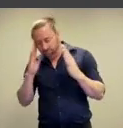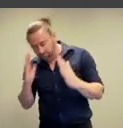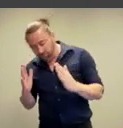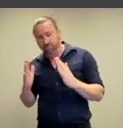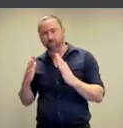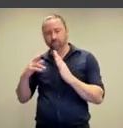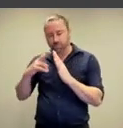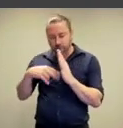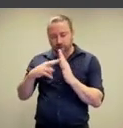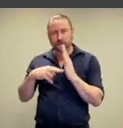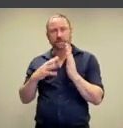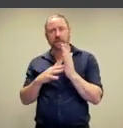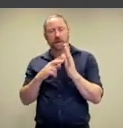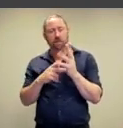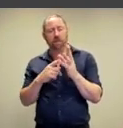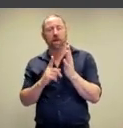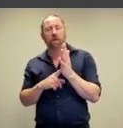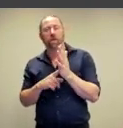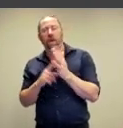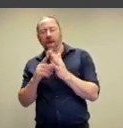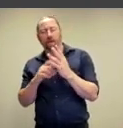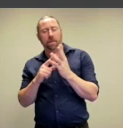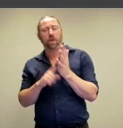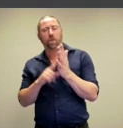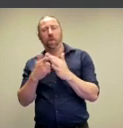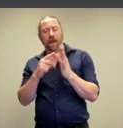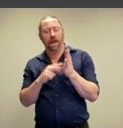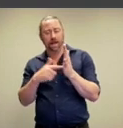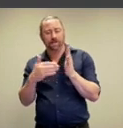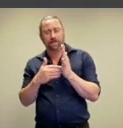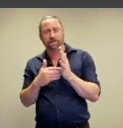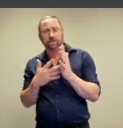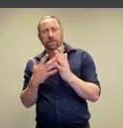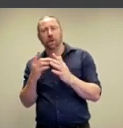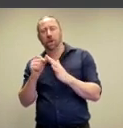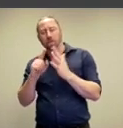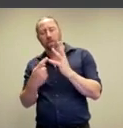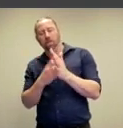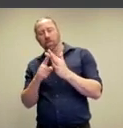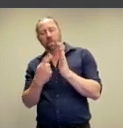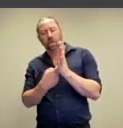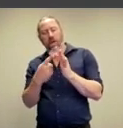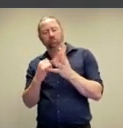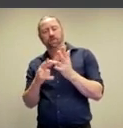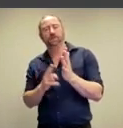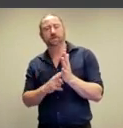and dedicate herself to reading Immanuel